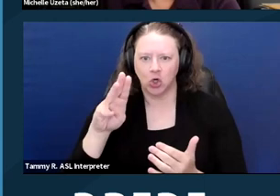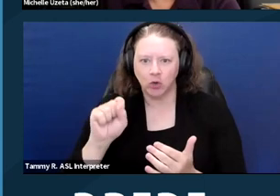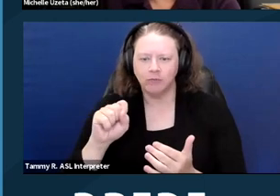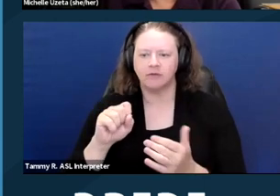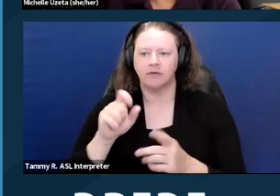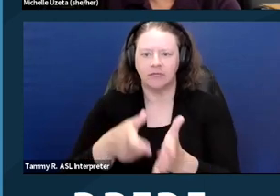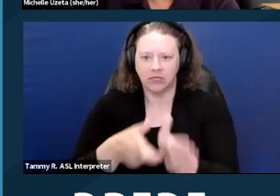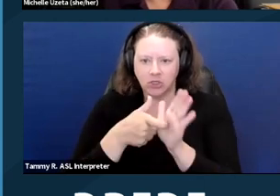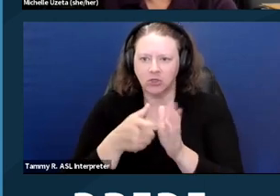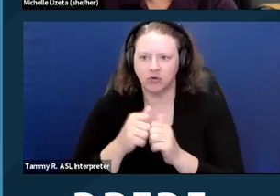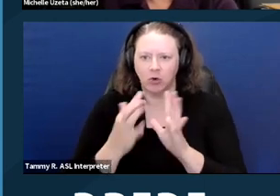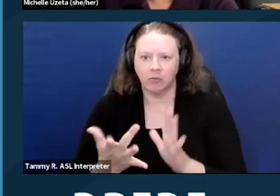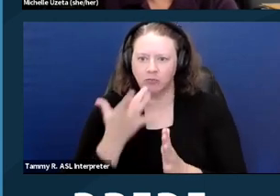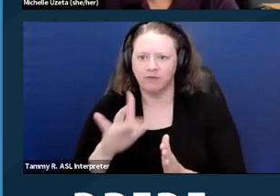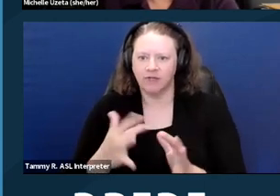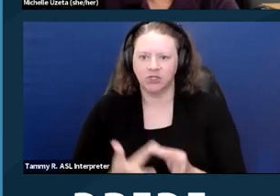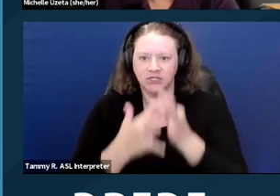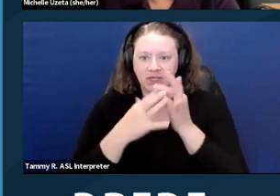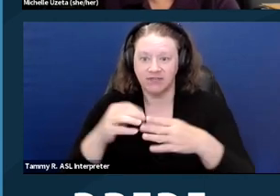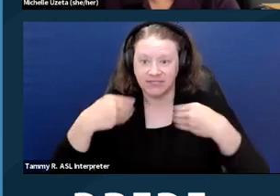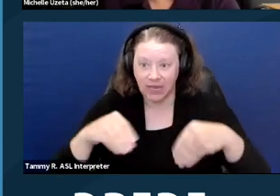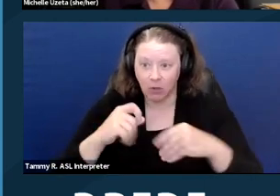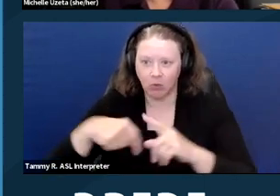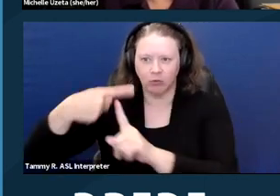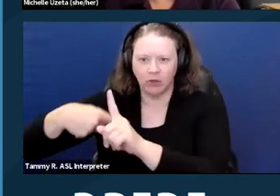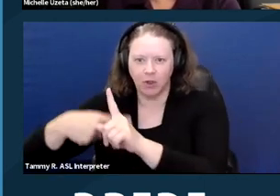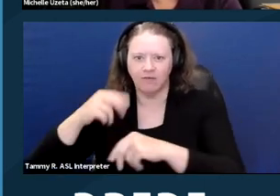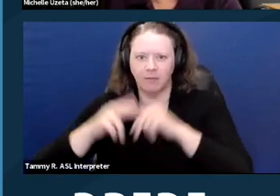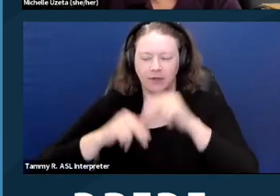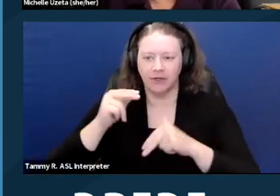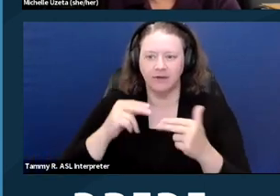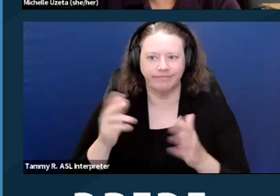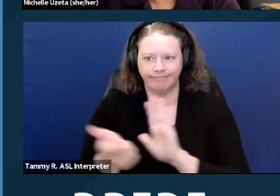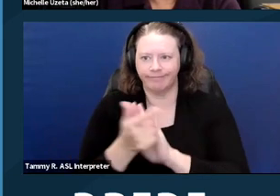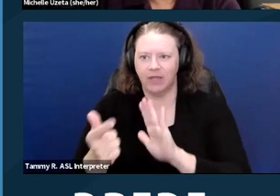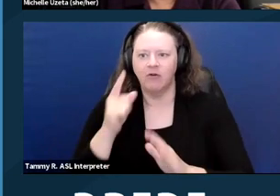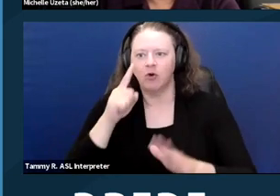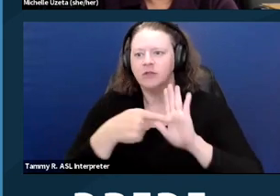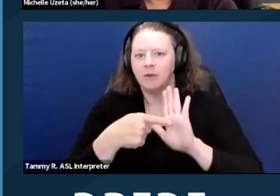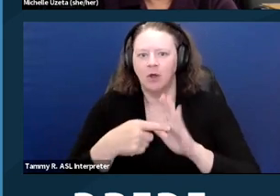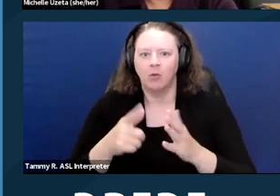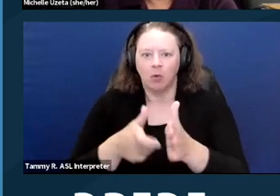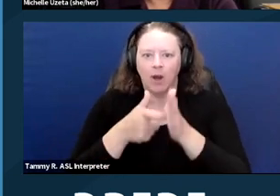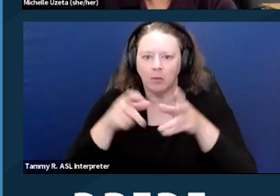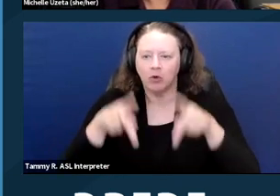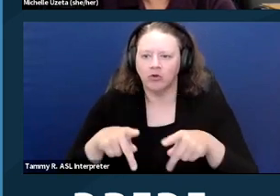is also illegal. So for example, requiring somebody to provide medical records to show